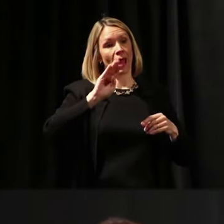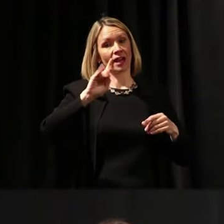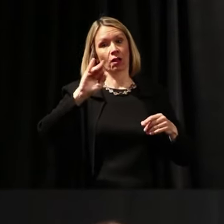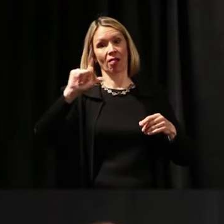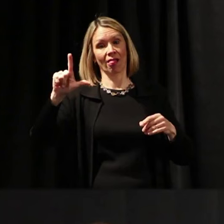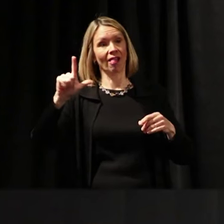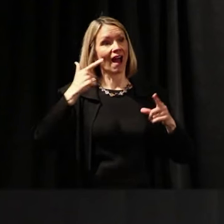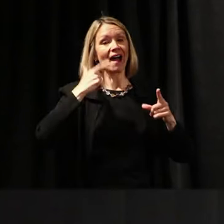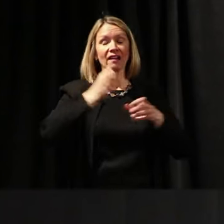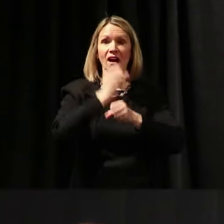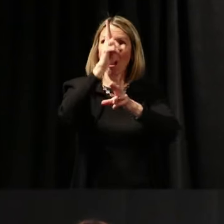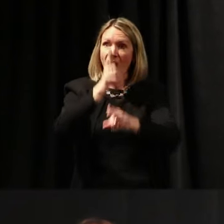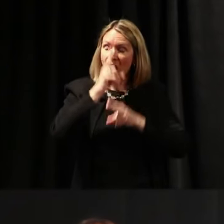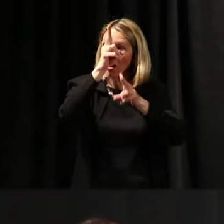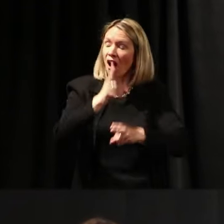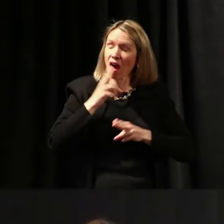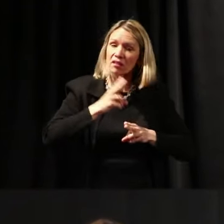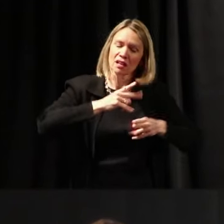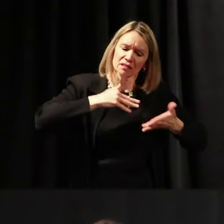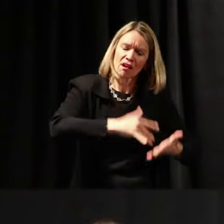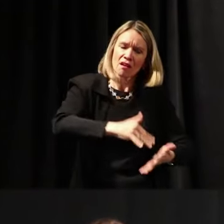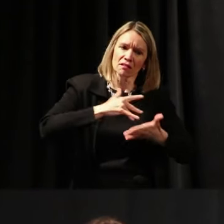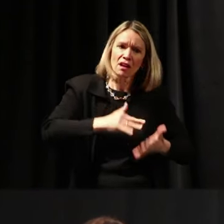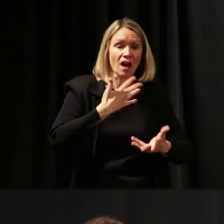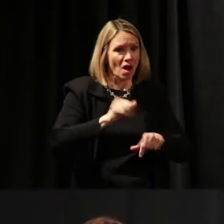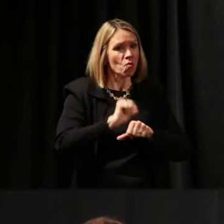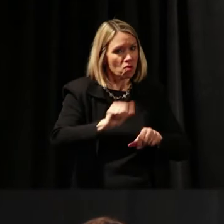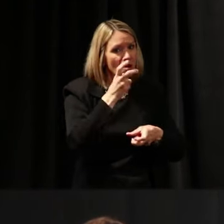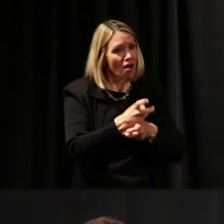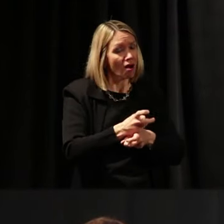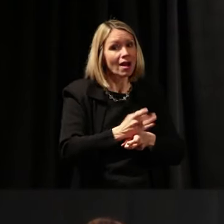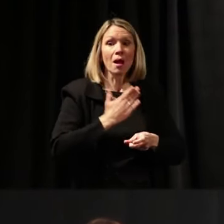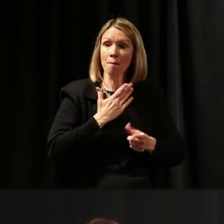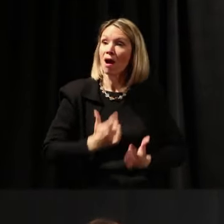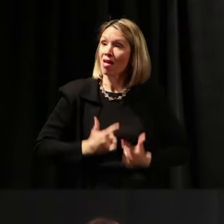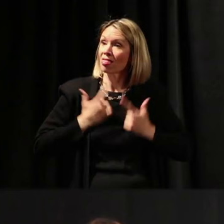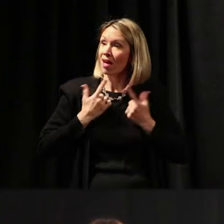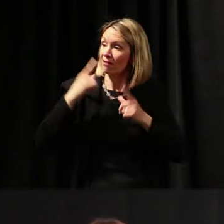I work hard. My whole life has been sunk into deaf education.